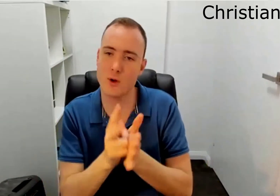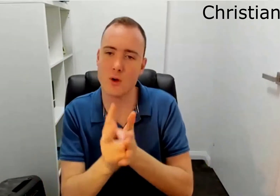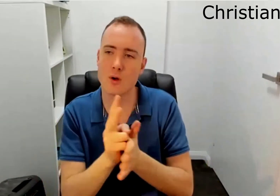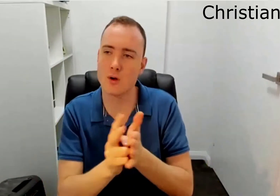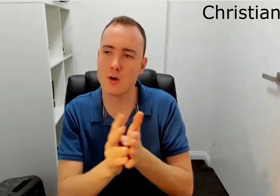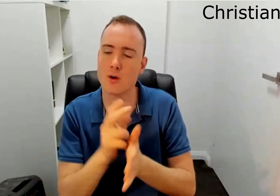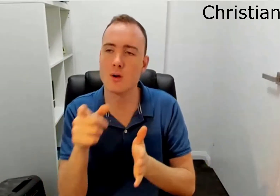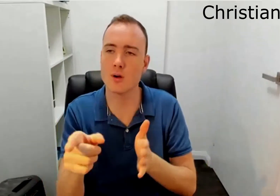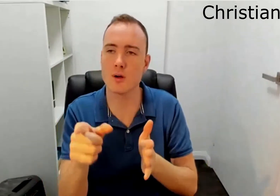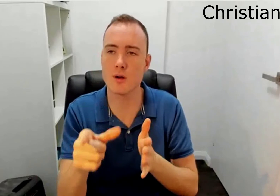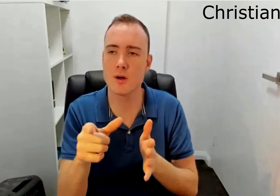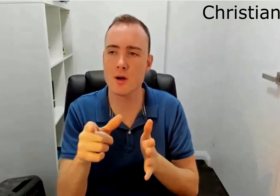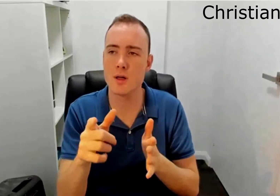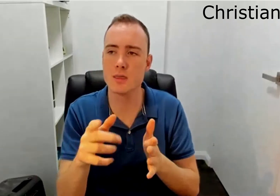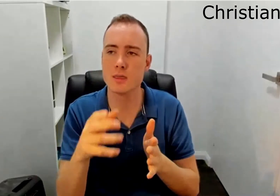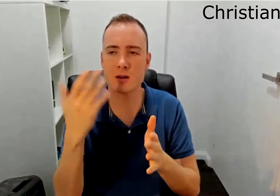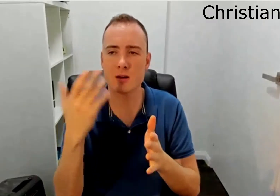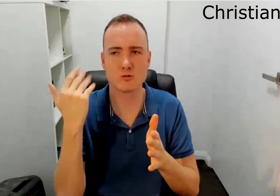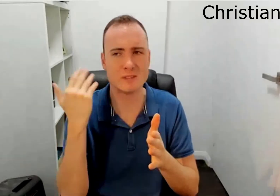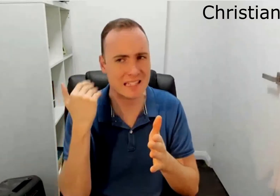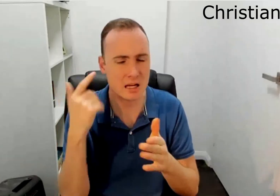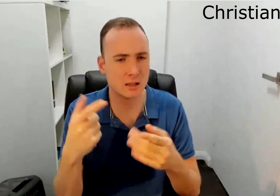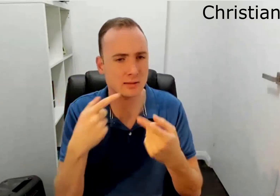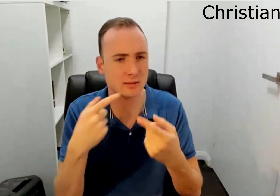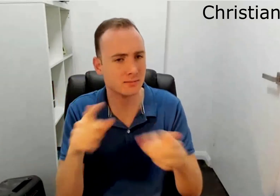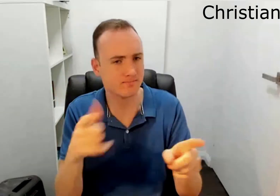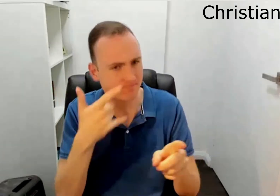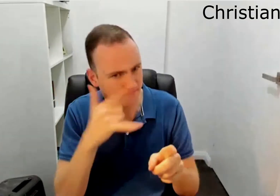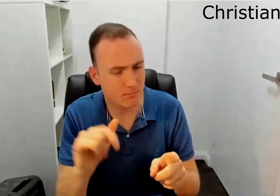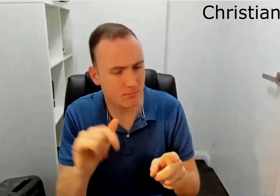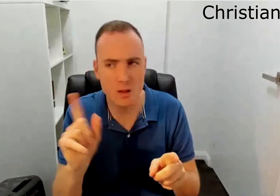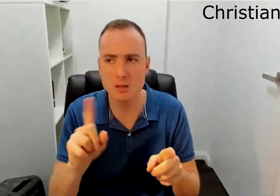I do like to watch youtube I watch a fair few videos online and recently